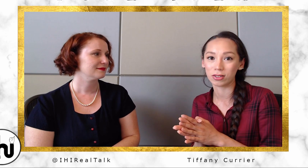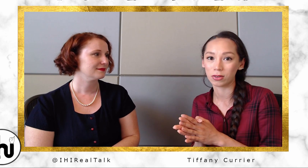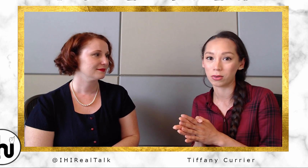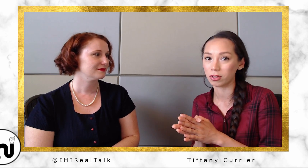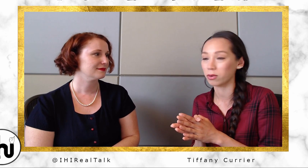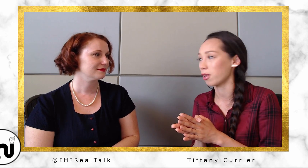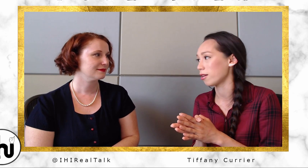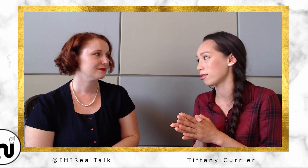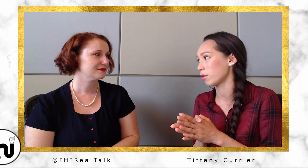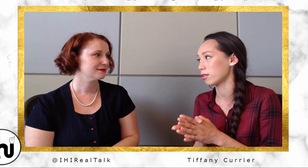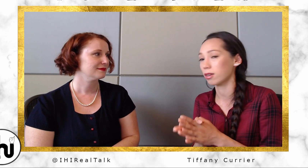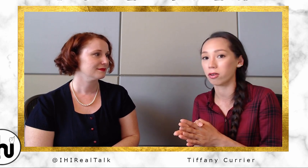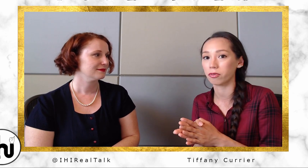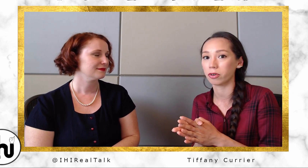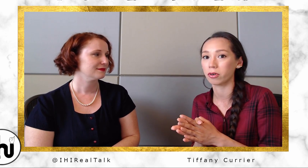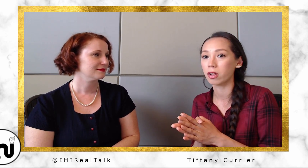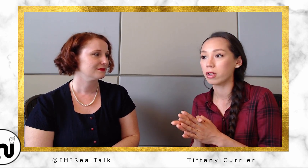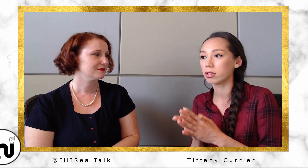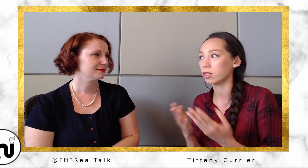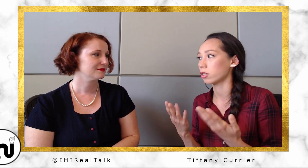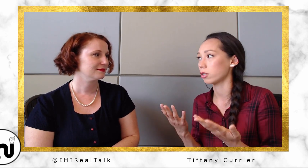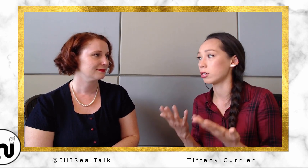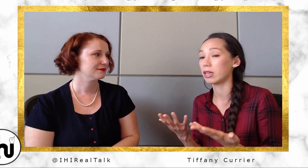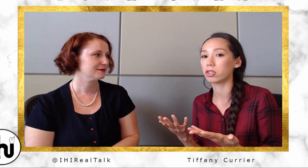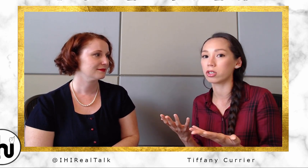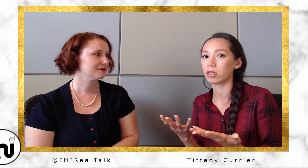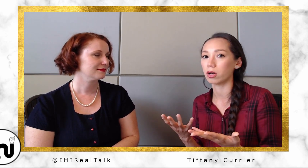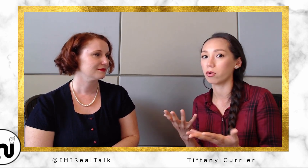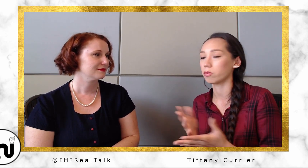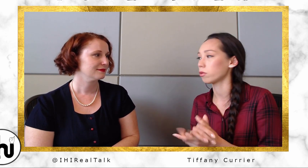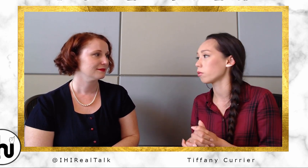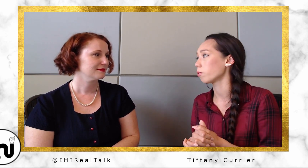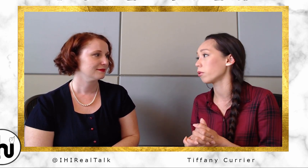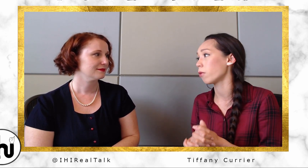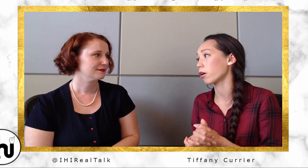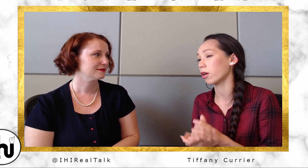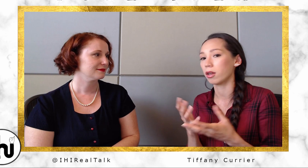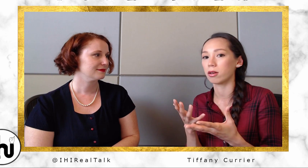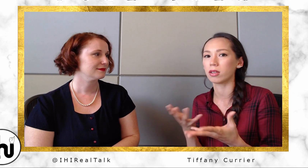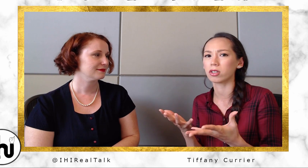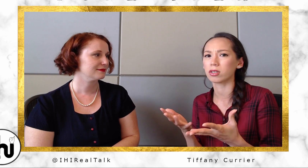utilize my skill for such a niche, you know, market. And it's just, it's very